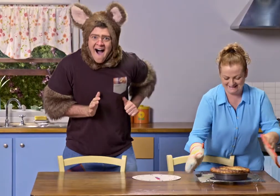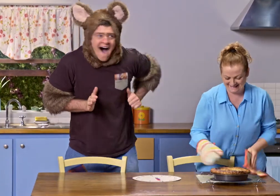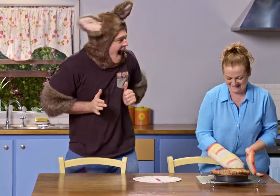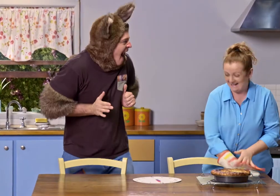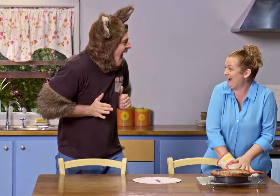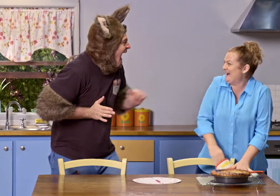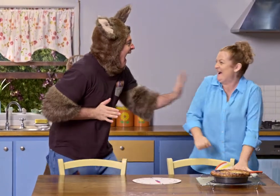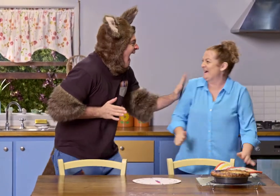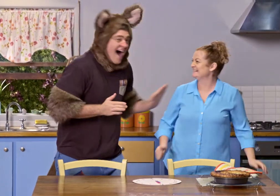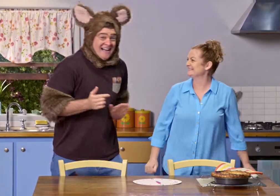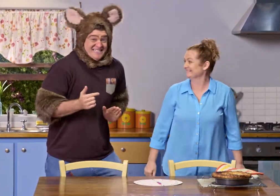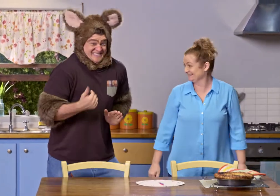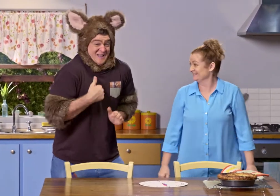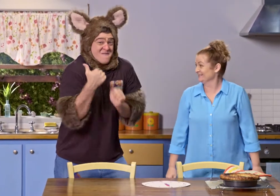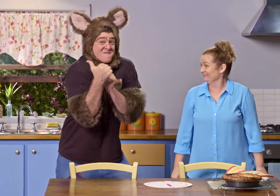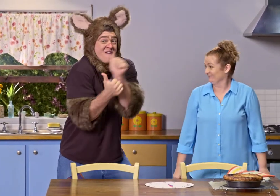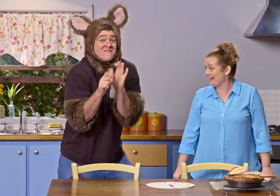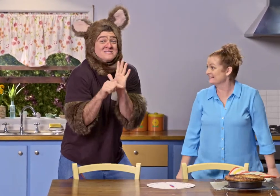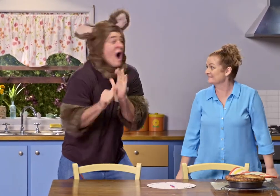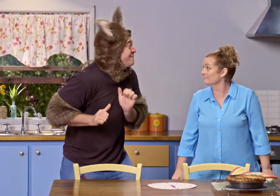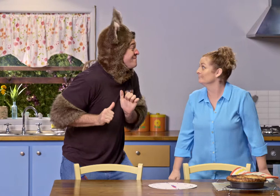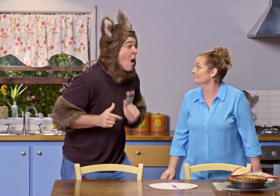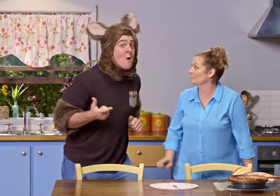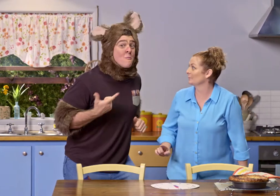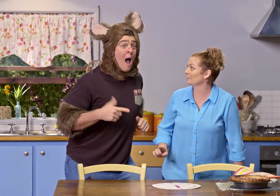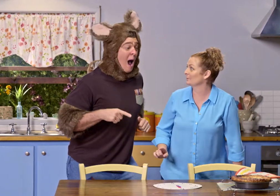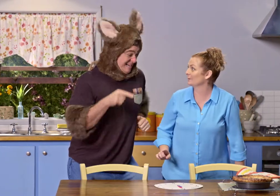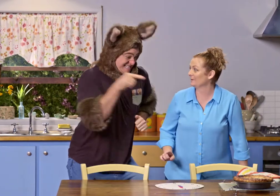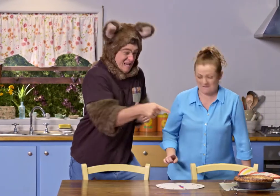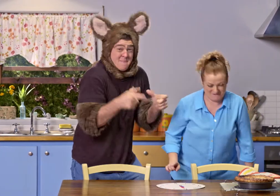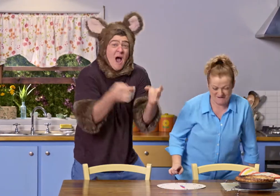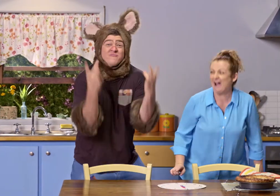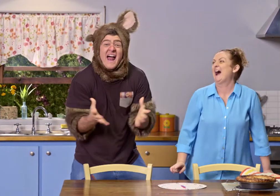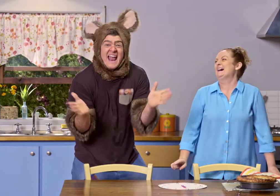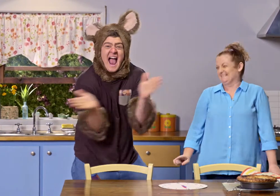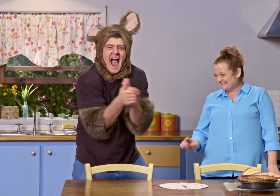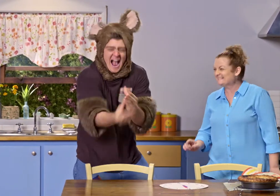Sally, this is my favourite time. Do you know why? Because the pie is ready and I can eat it!